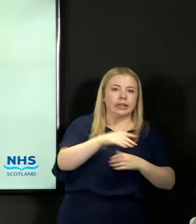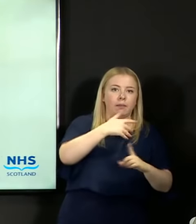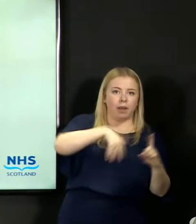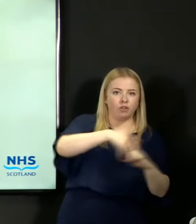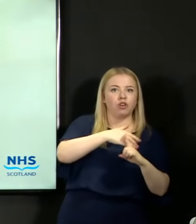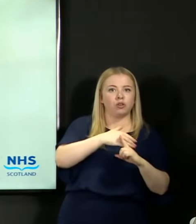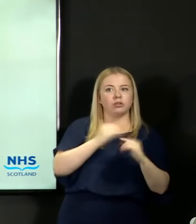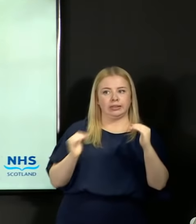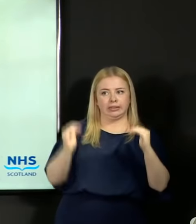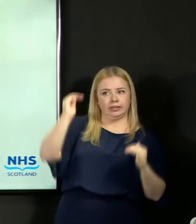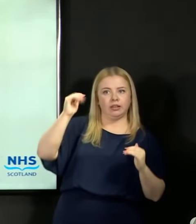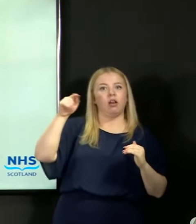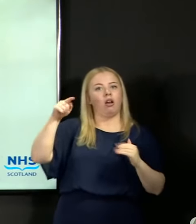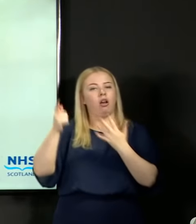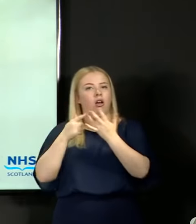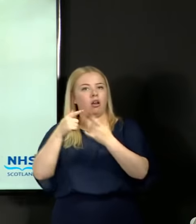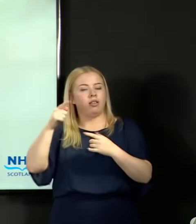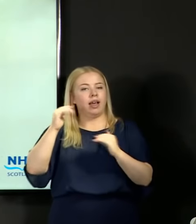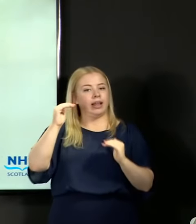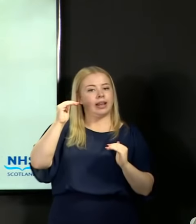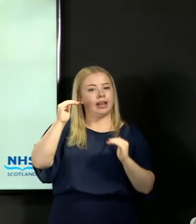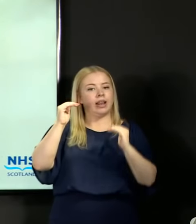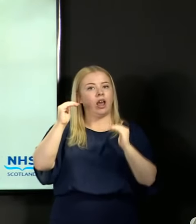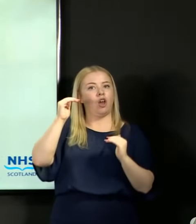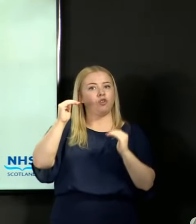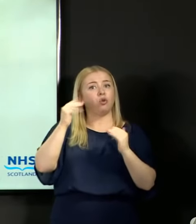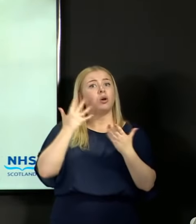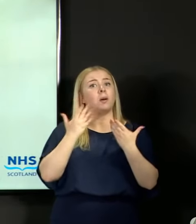has narrowed compared to 2019.